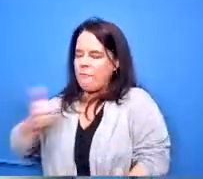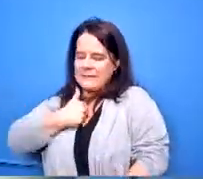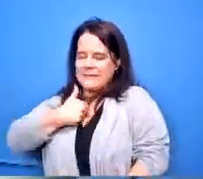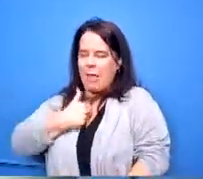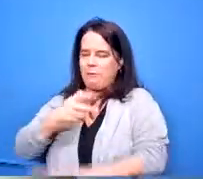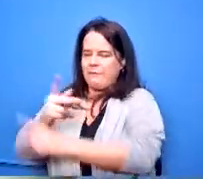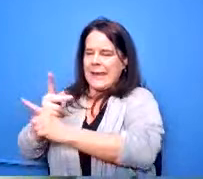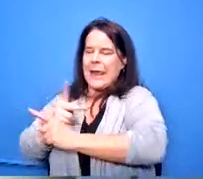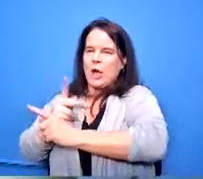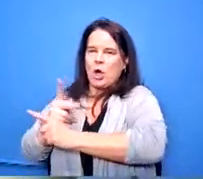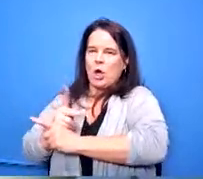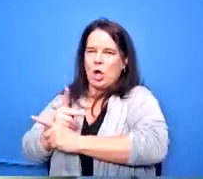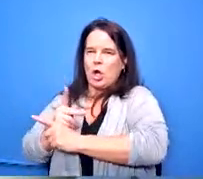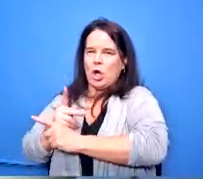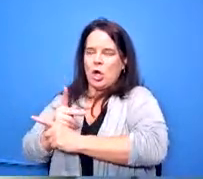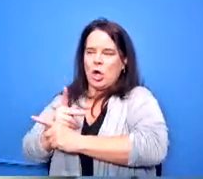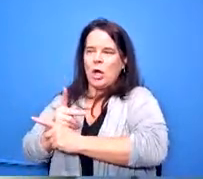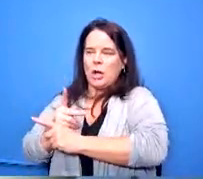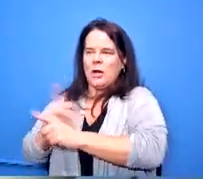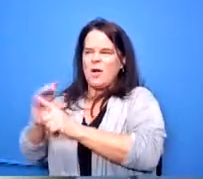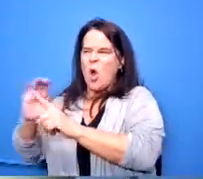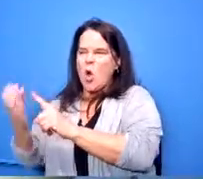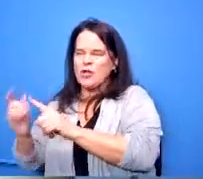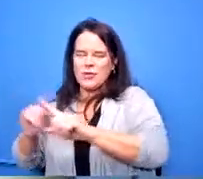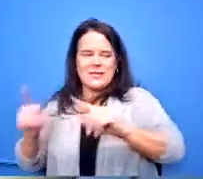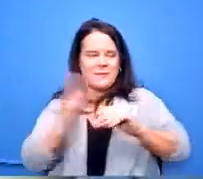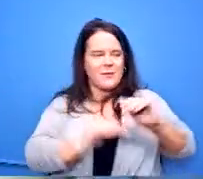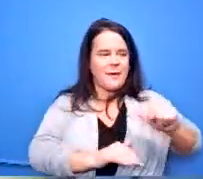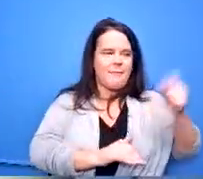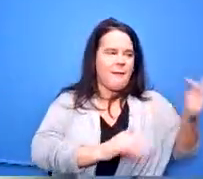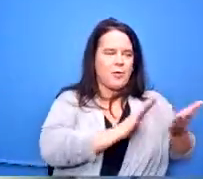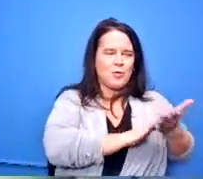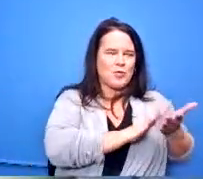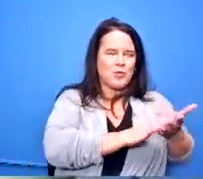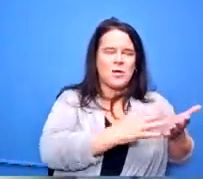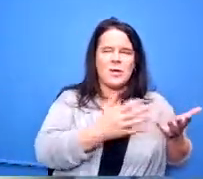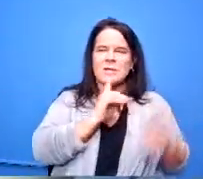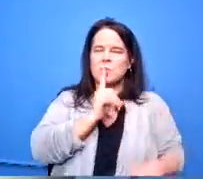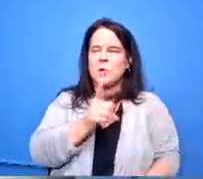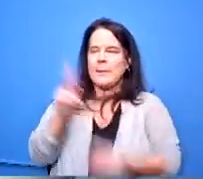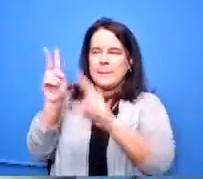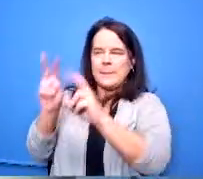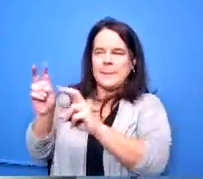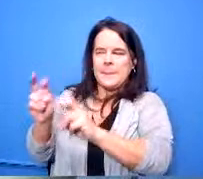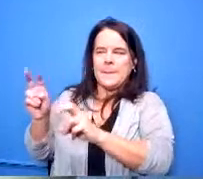that's a big difference in the culture there and just really looking at just that value proposition